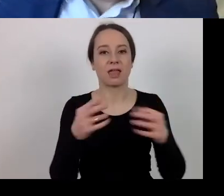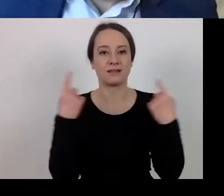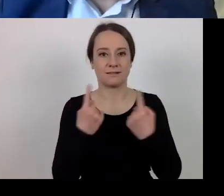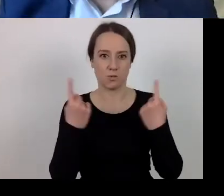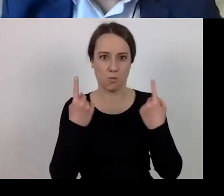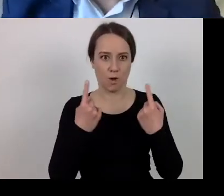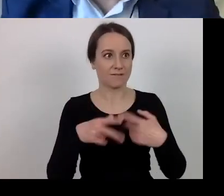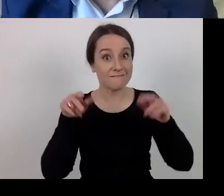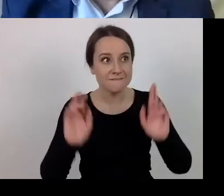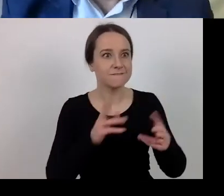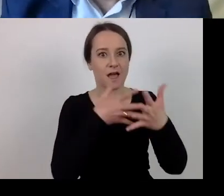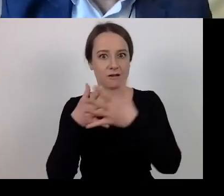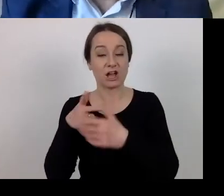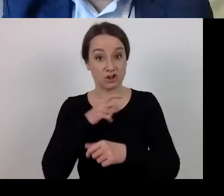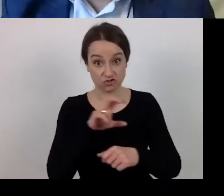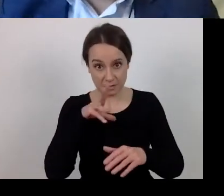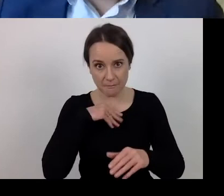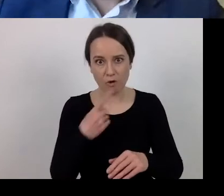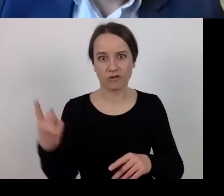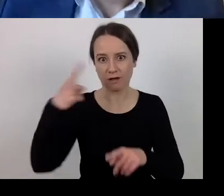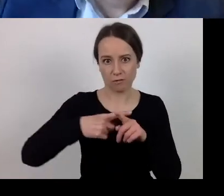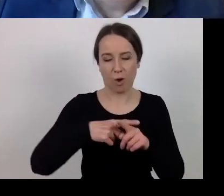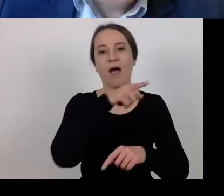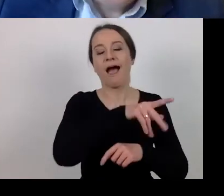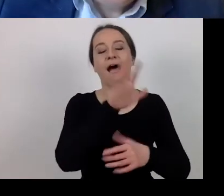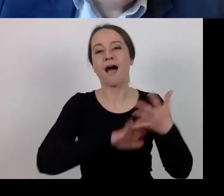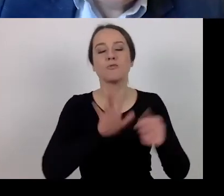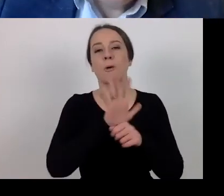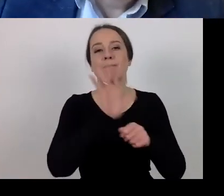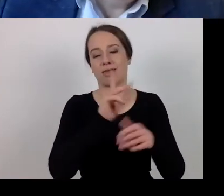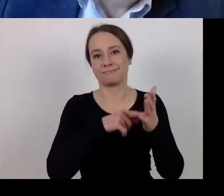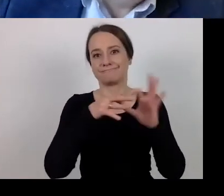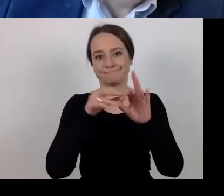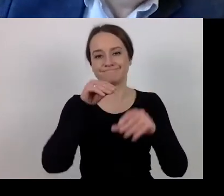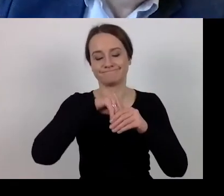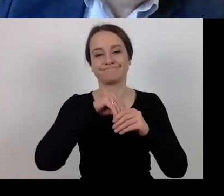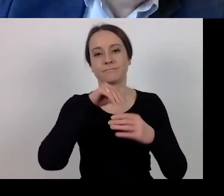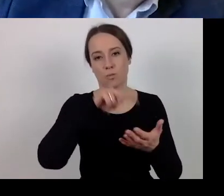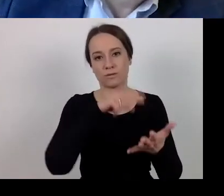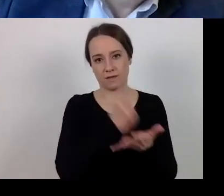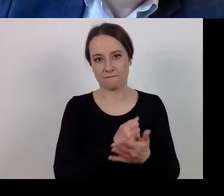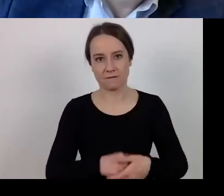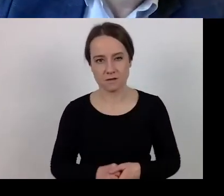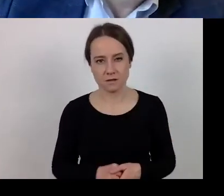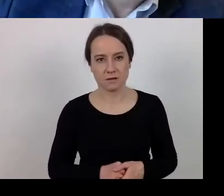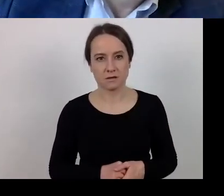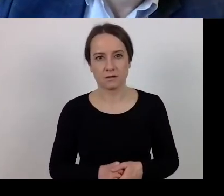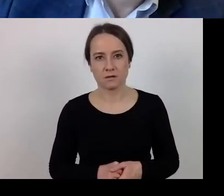article 15 of the special act of law can be applied. This is to answer the issue